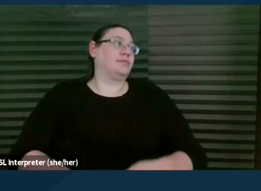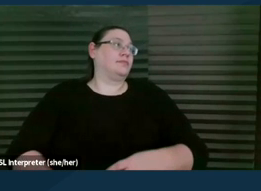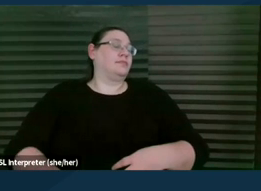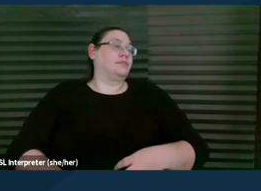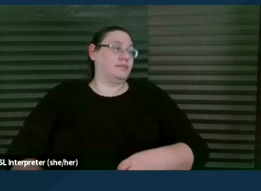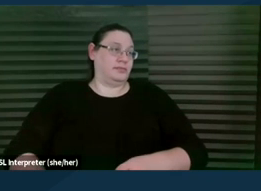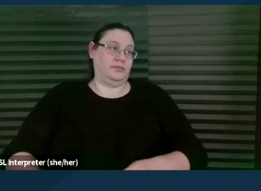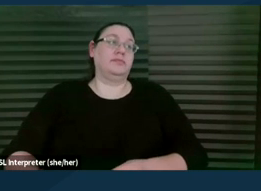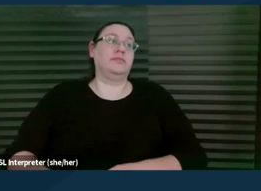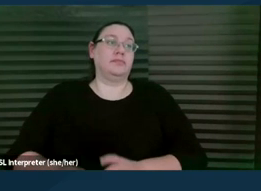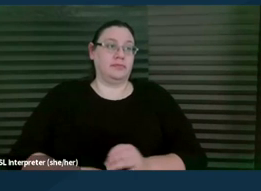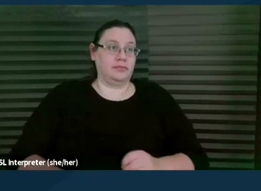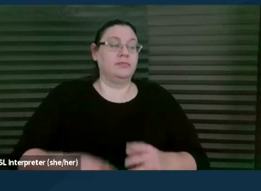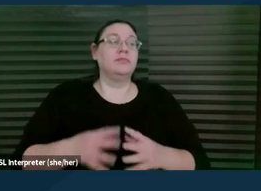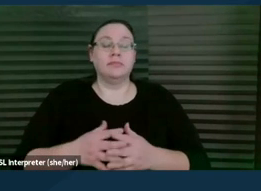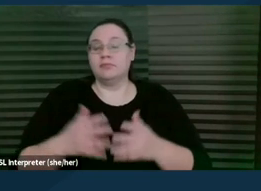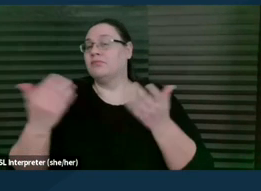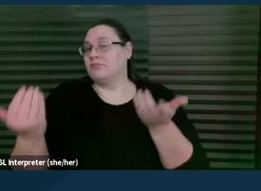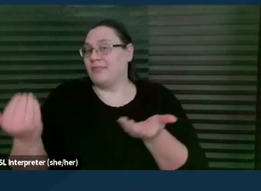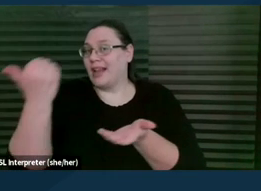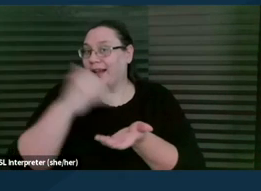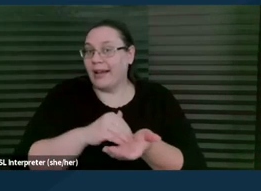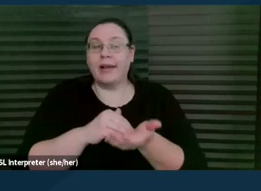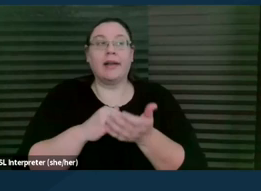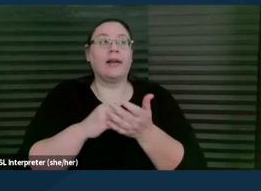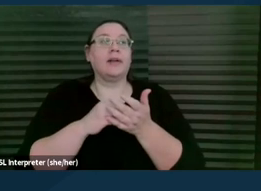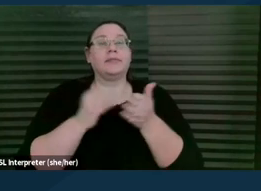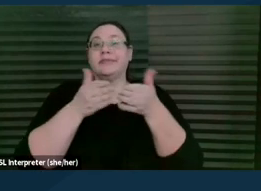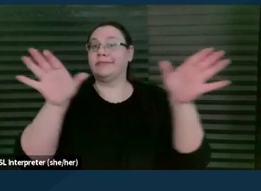So again, kind of going to the general definition,